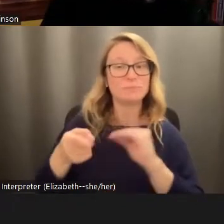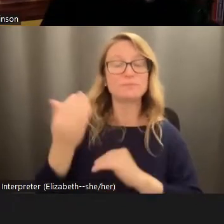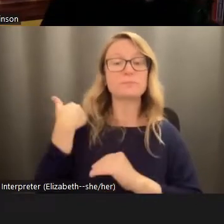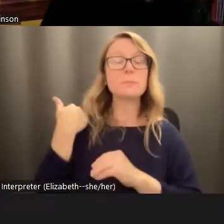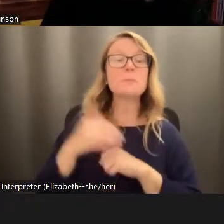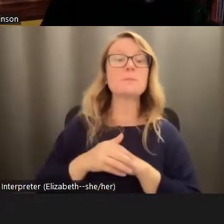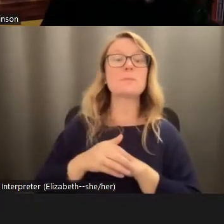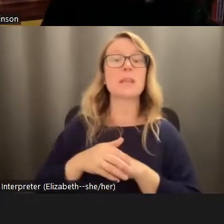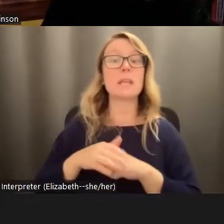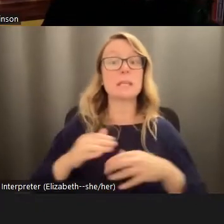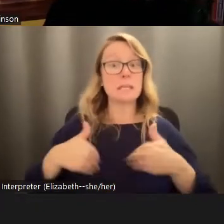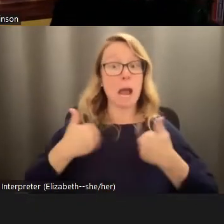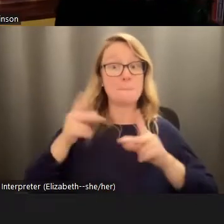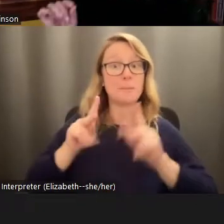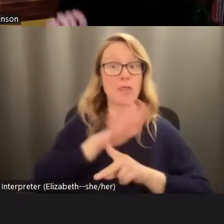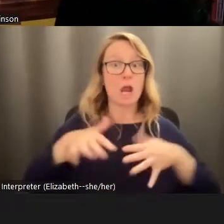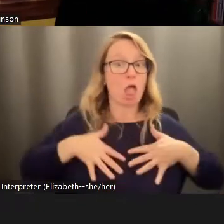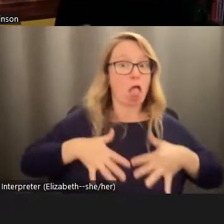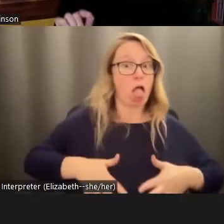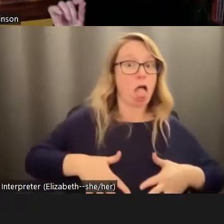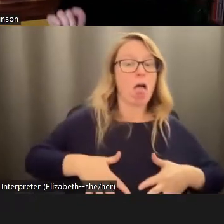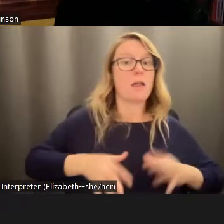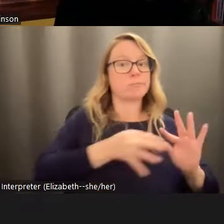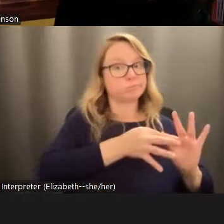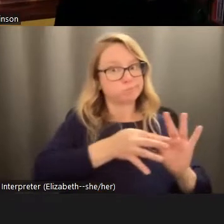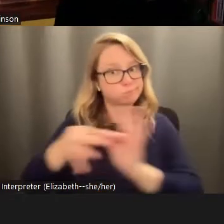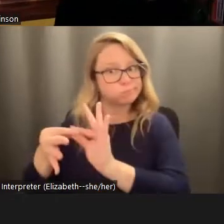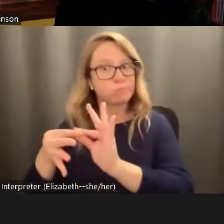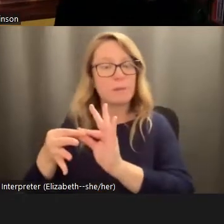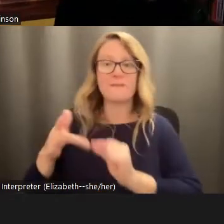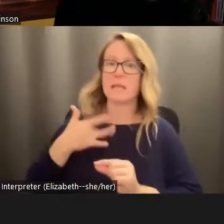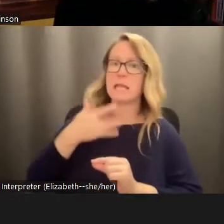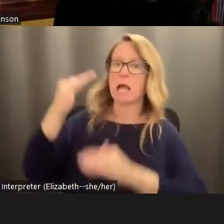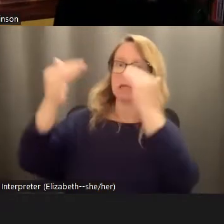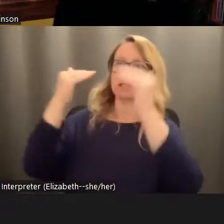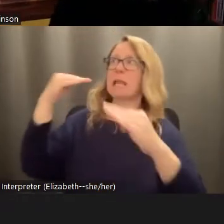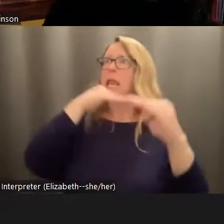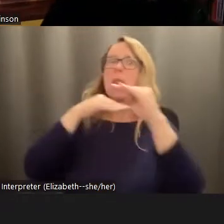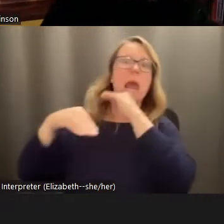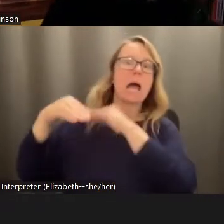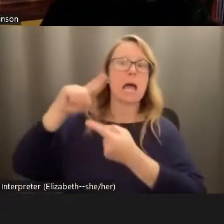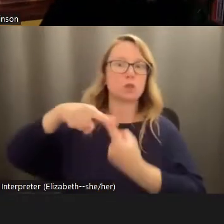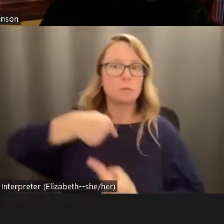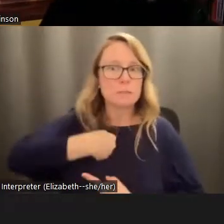has a very high correlation with a sense of being lied to by adults, and betrayed by governments who aren't doing